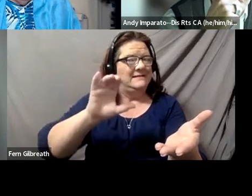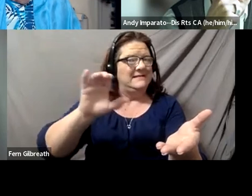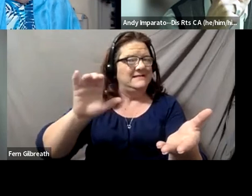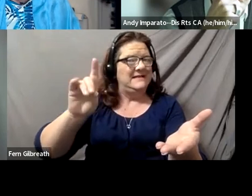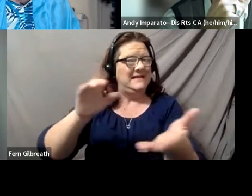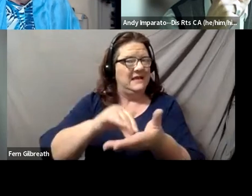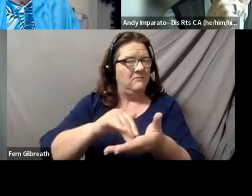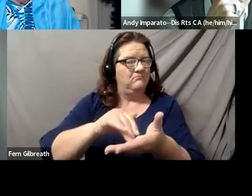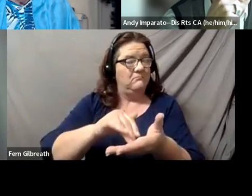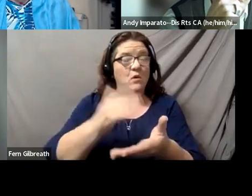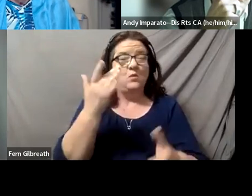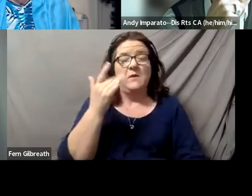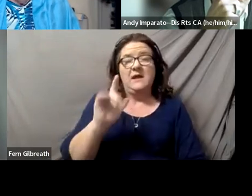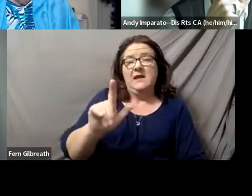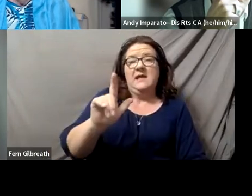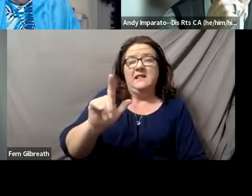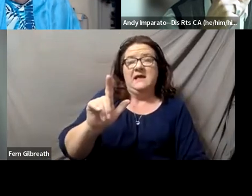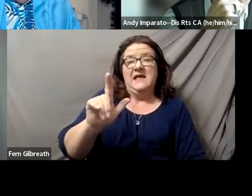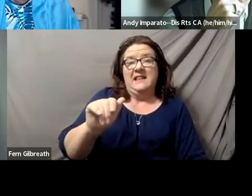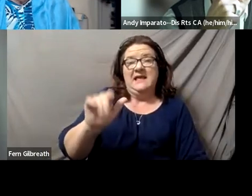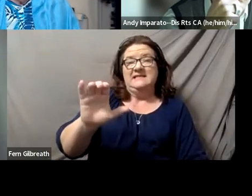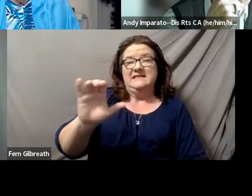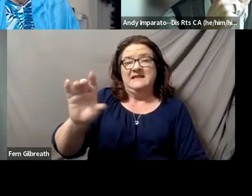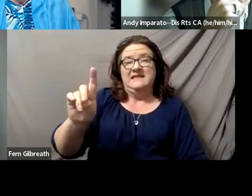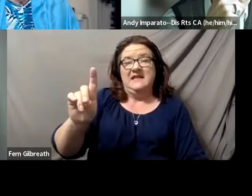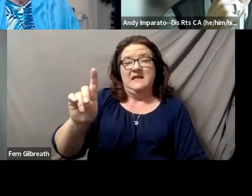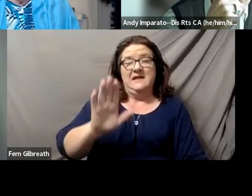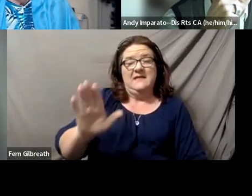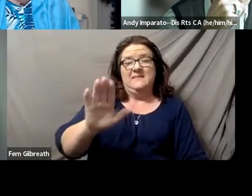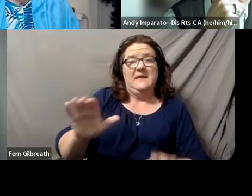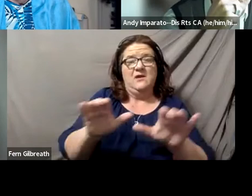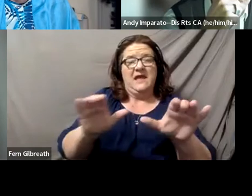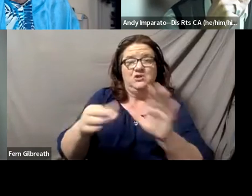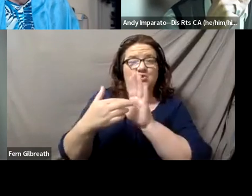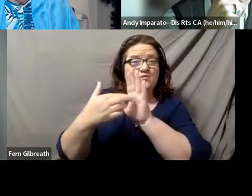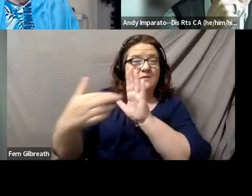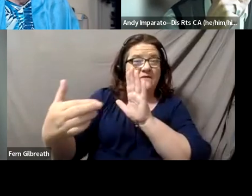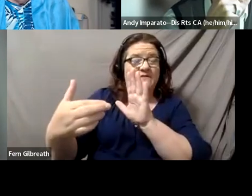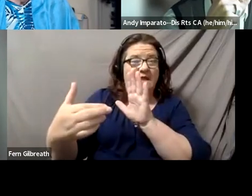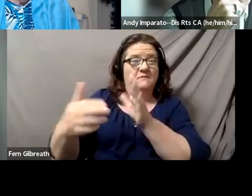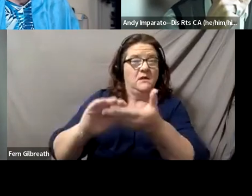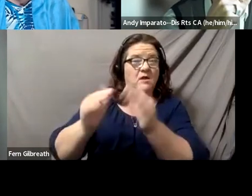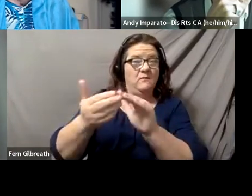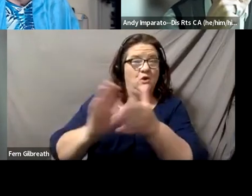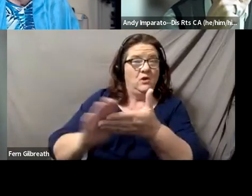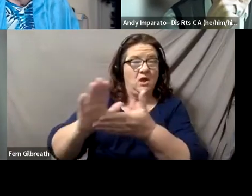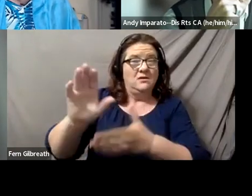because LACCD's actions don't just reflect on community colleges in California.